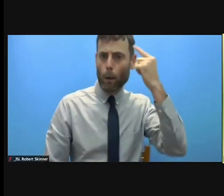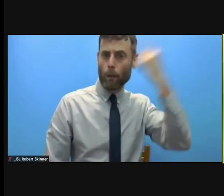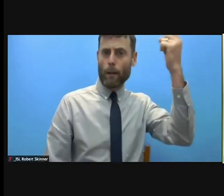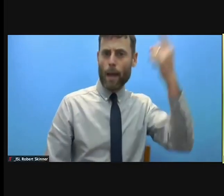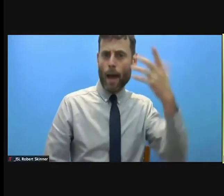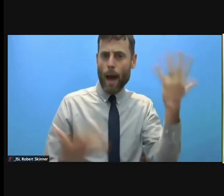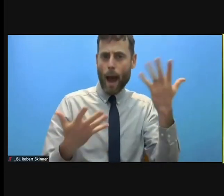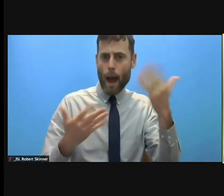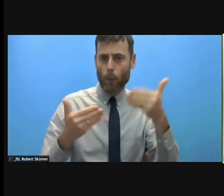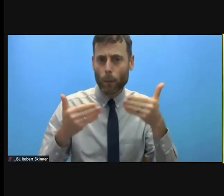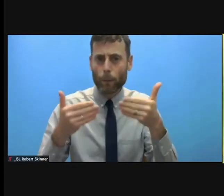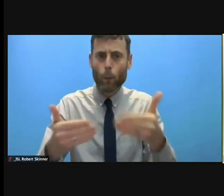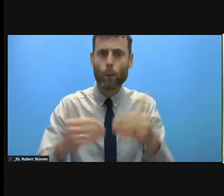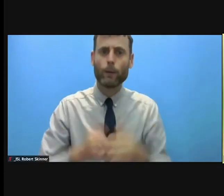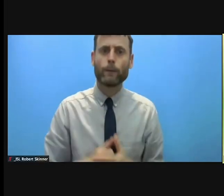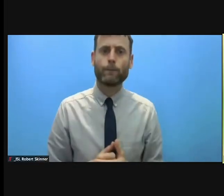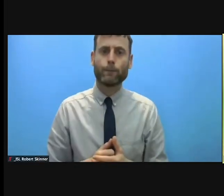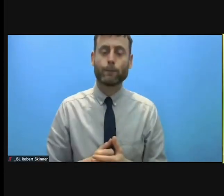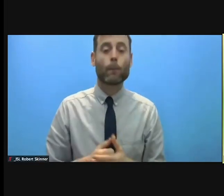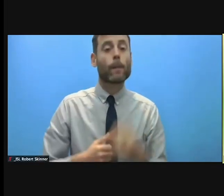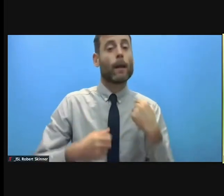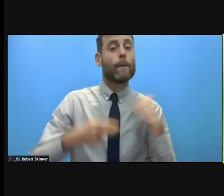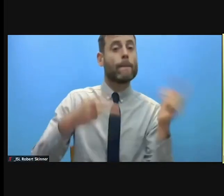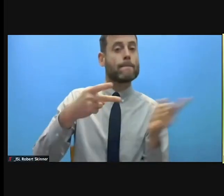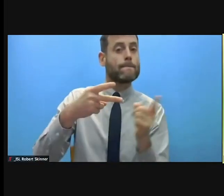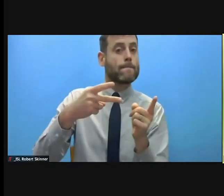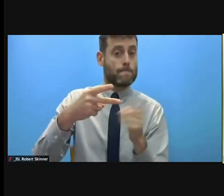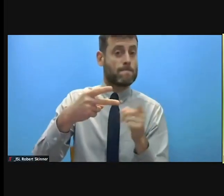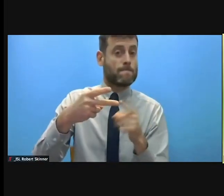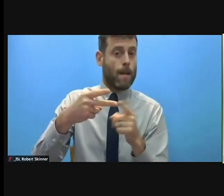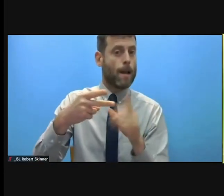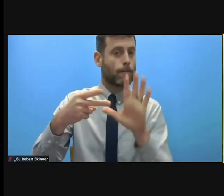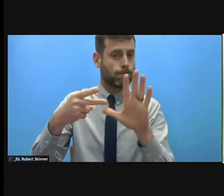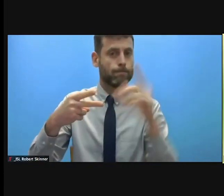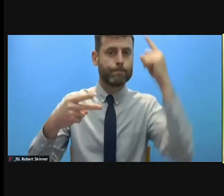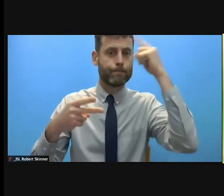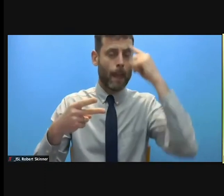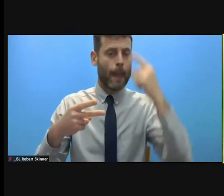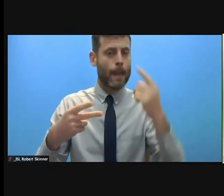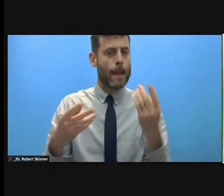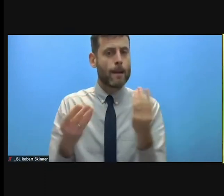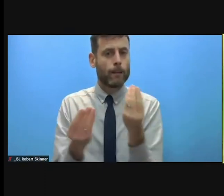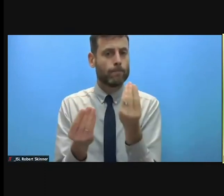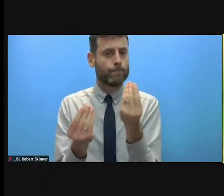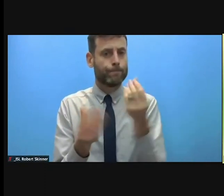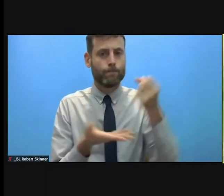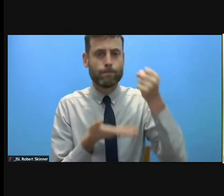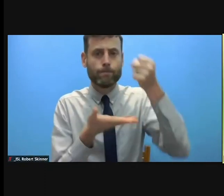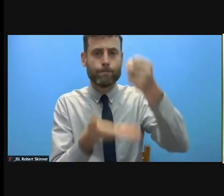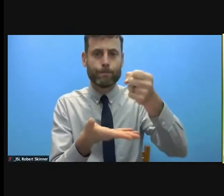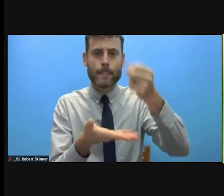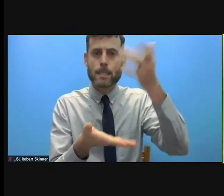my second point perhaps quickly. The need for smart financing. More needs to be done